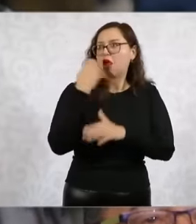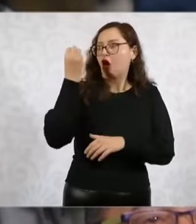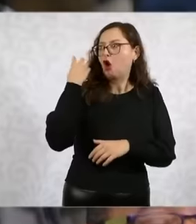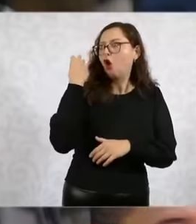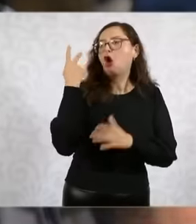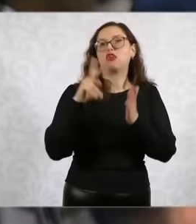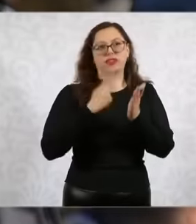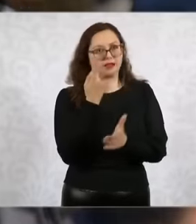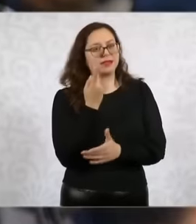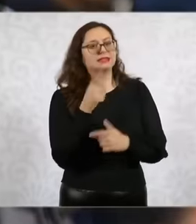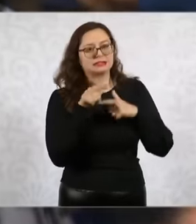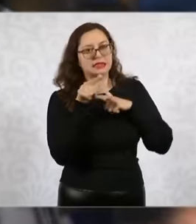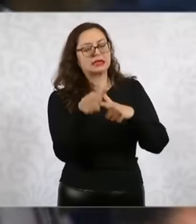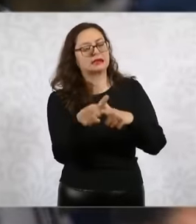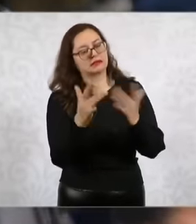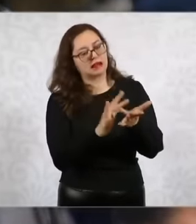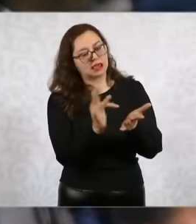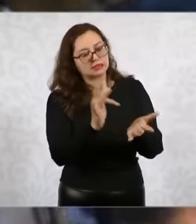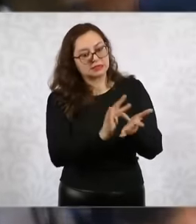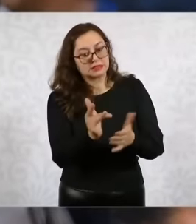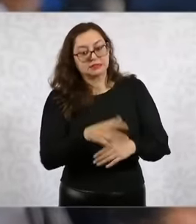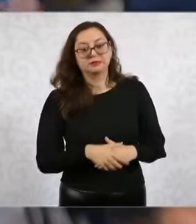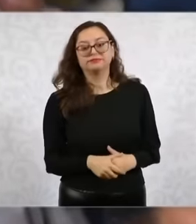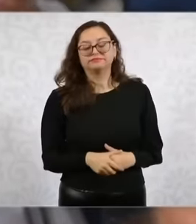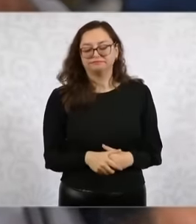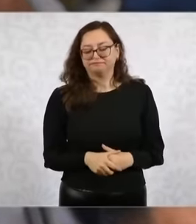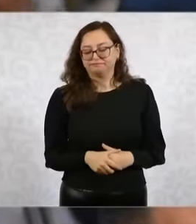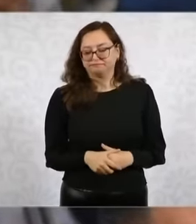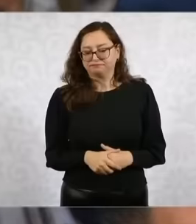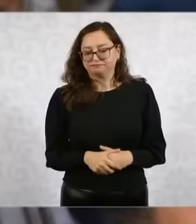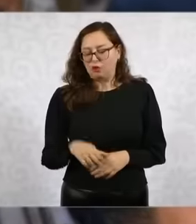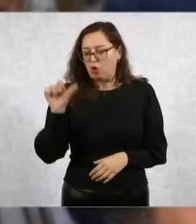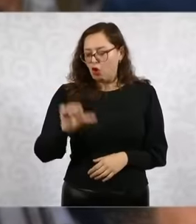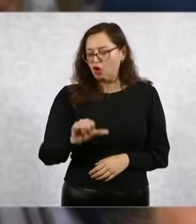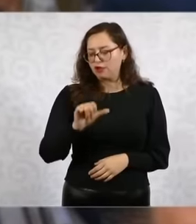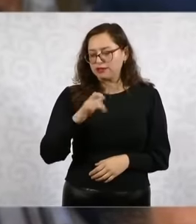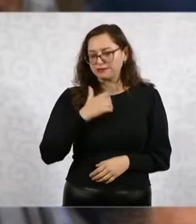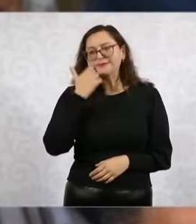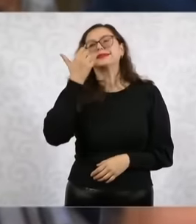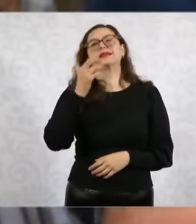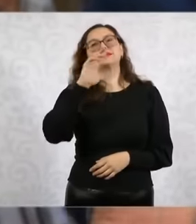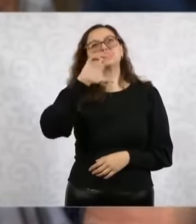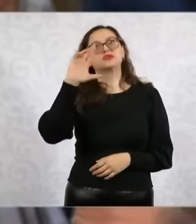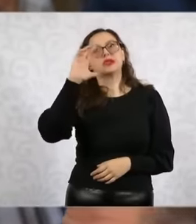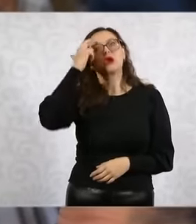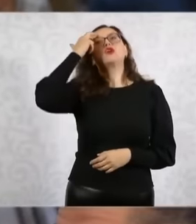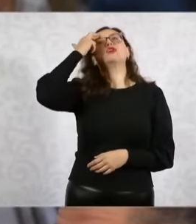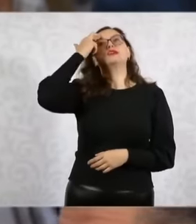and to this that is recognized today and I put it to you in this way Because many of us did not